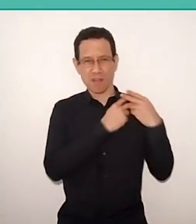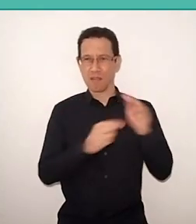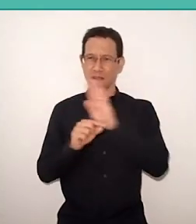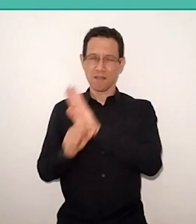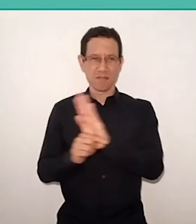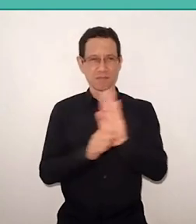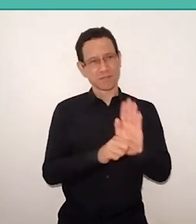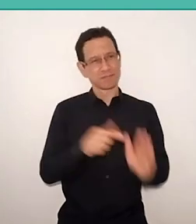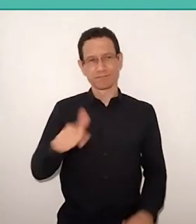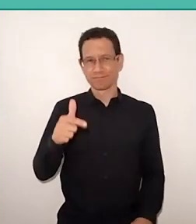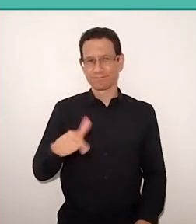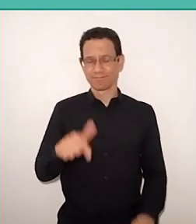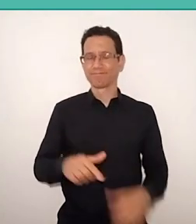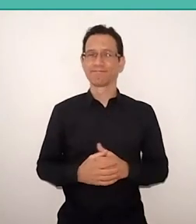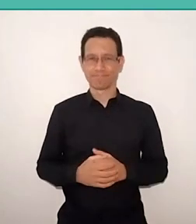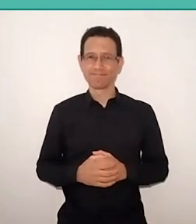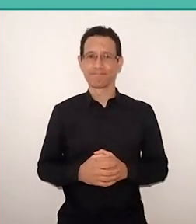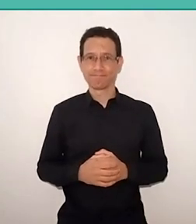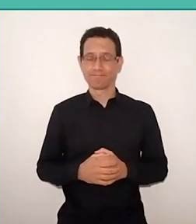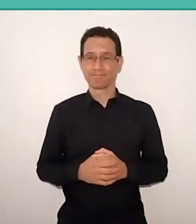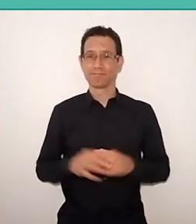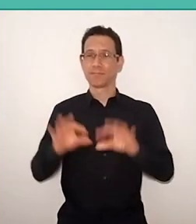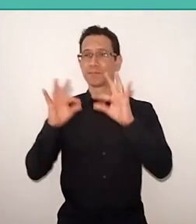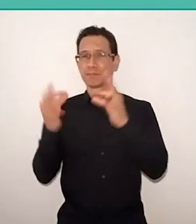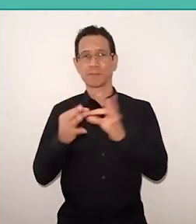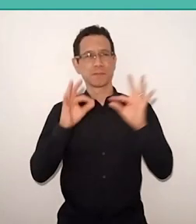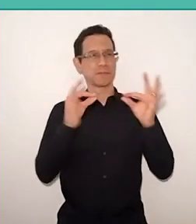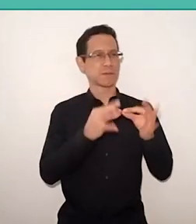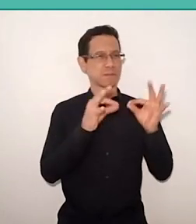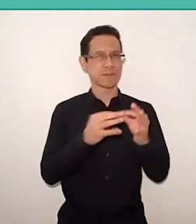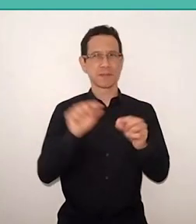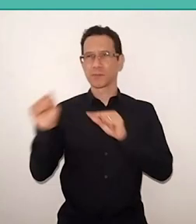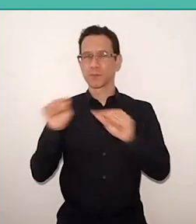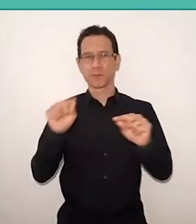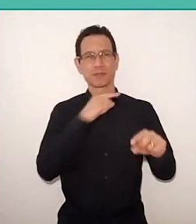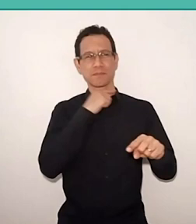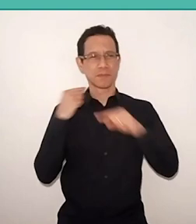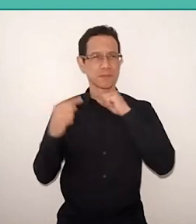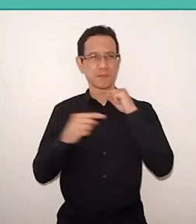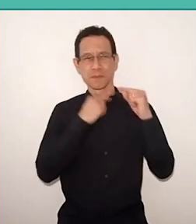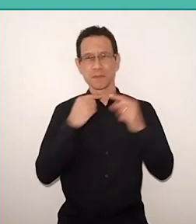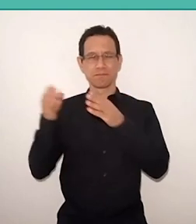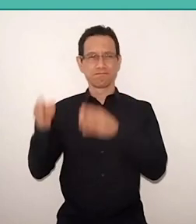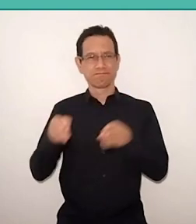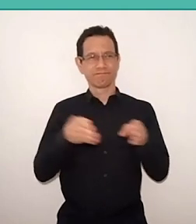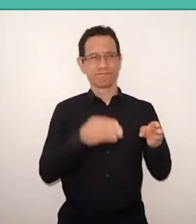And so, as with the families of the deceased in these painful times. I think we're in grieving Brazil is in grieving.